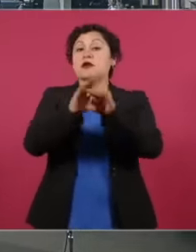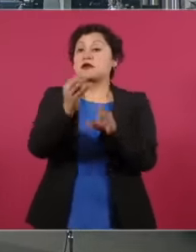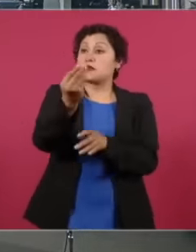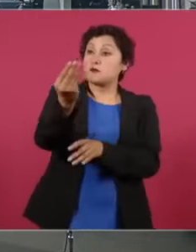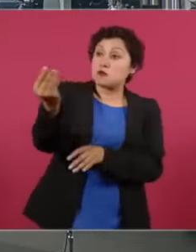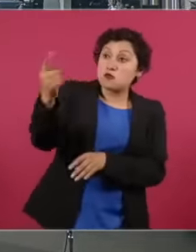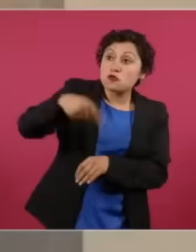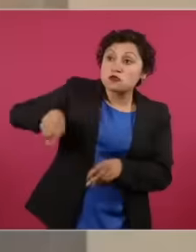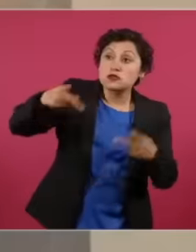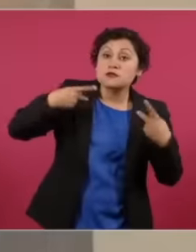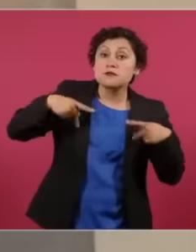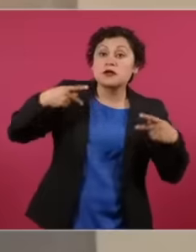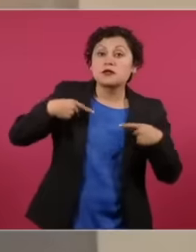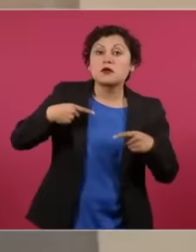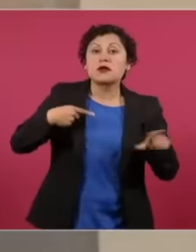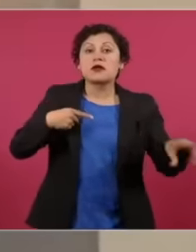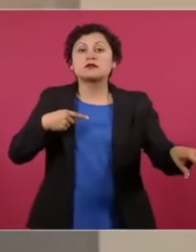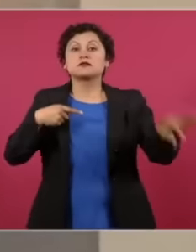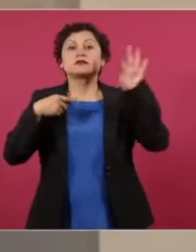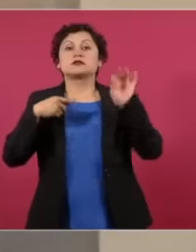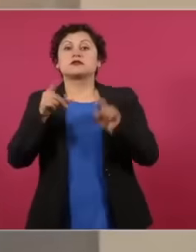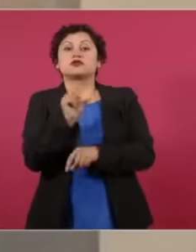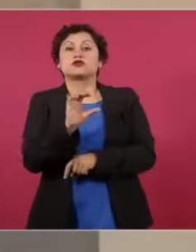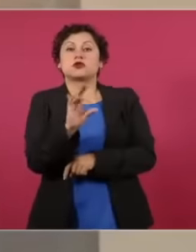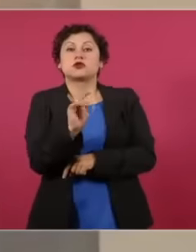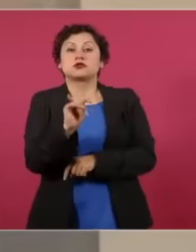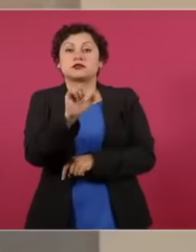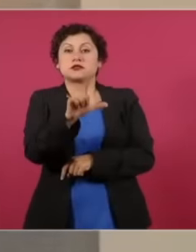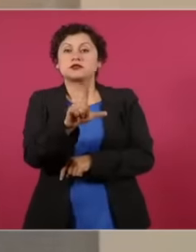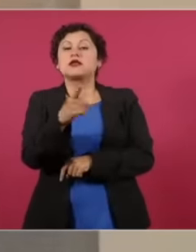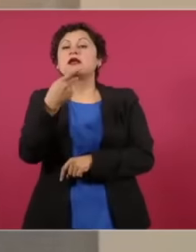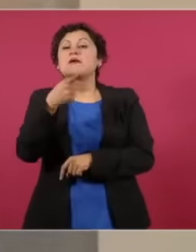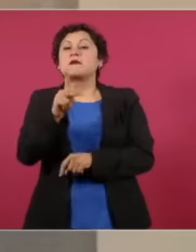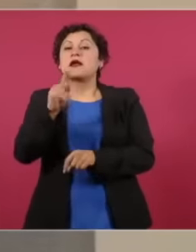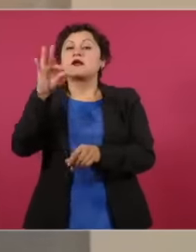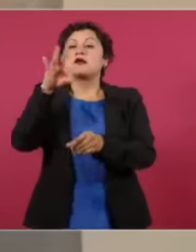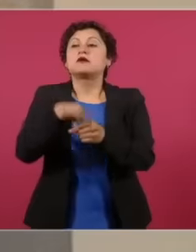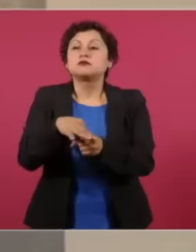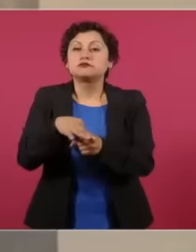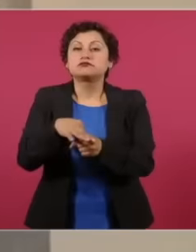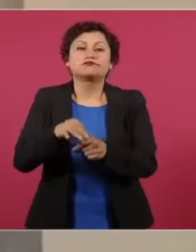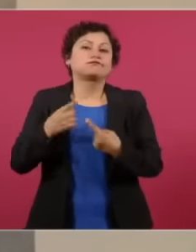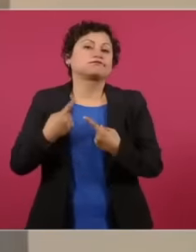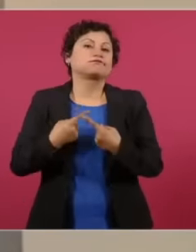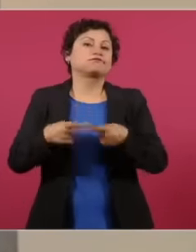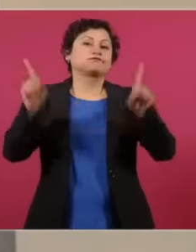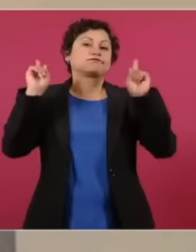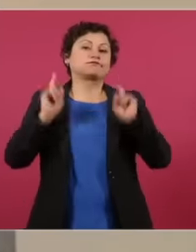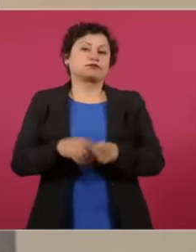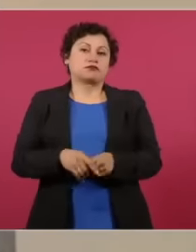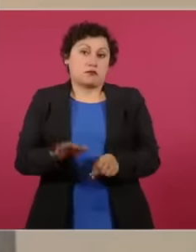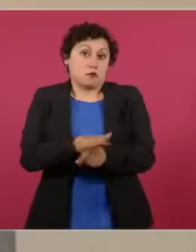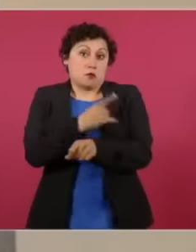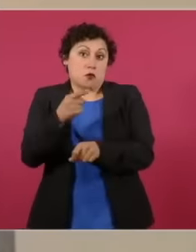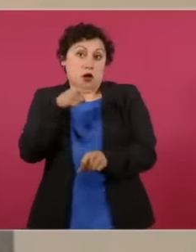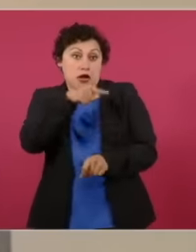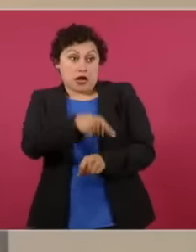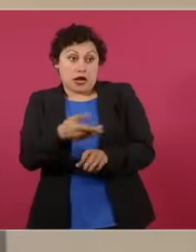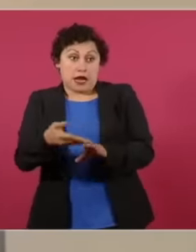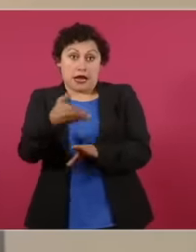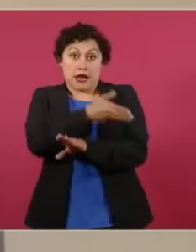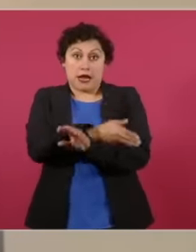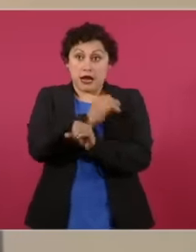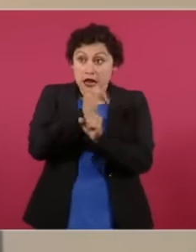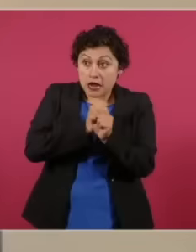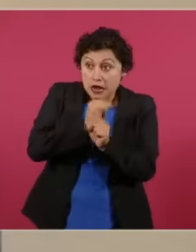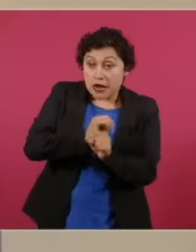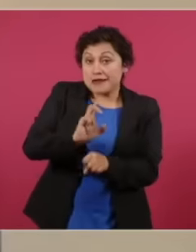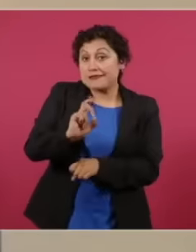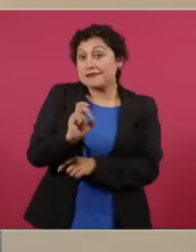and that at the very moment he did not do so, he had 33 in the polls and did not go above 27 in the